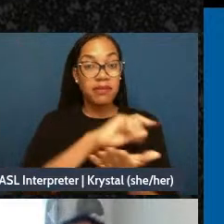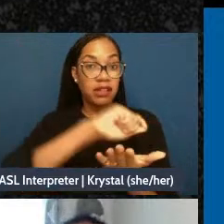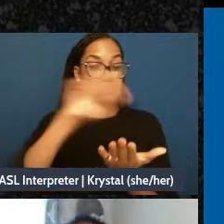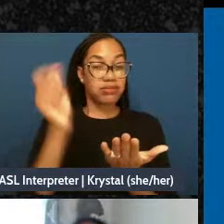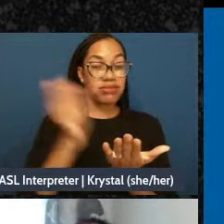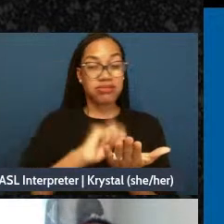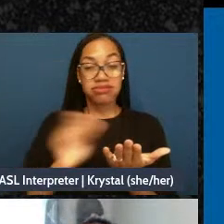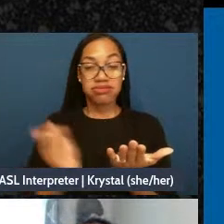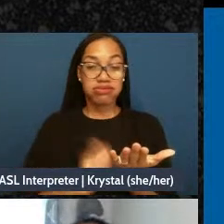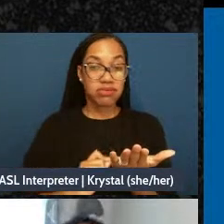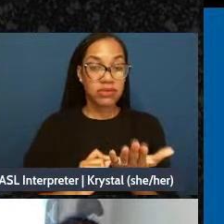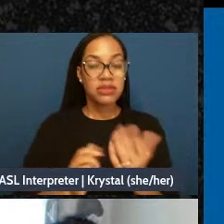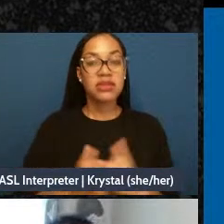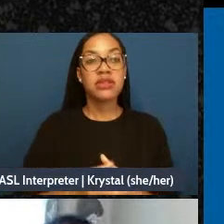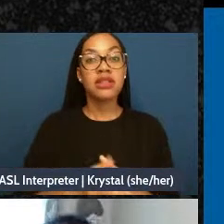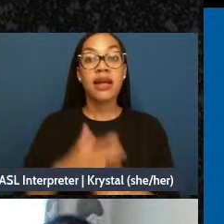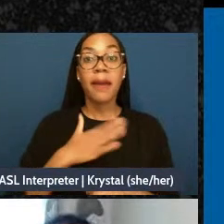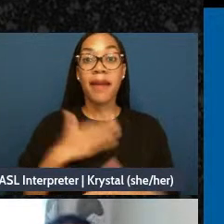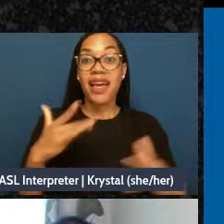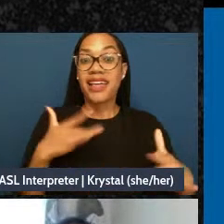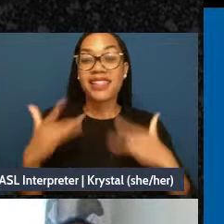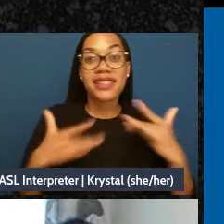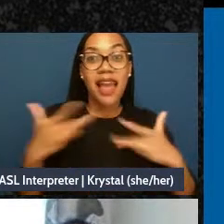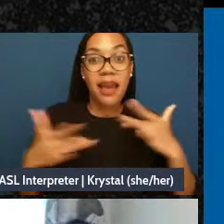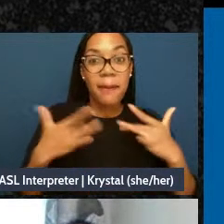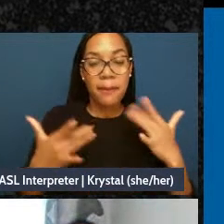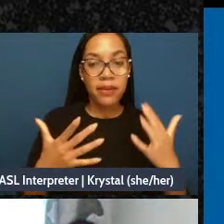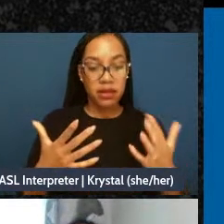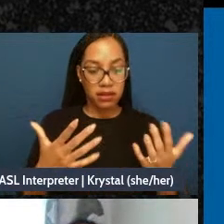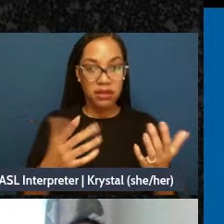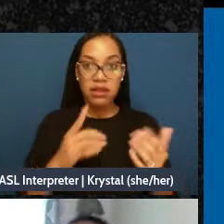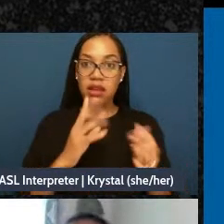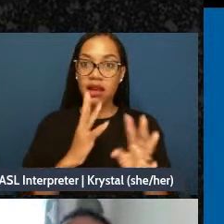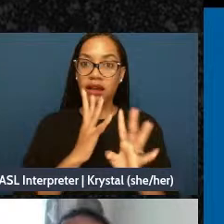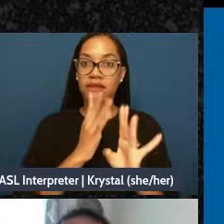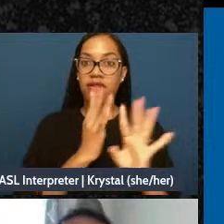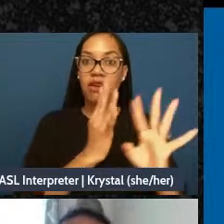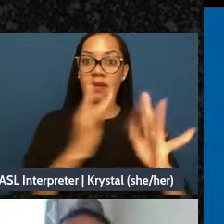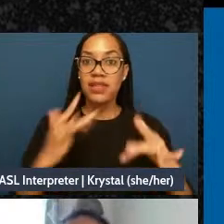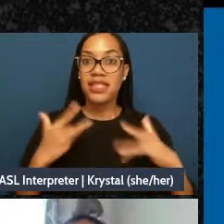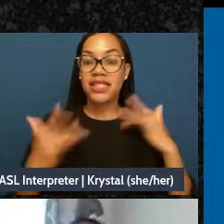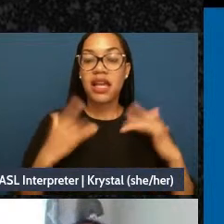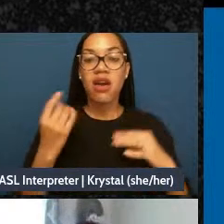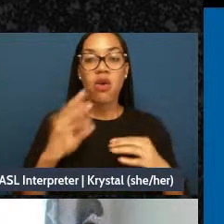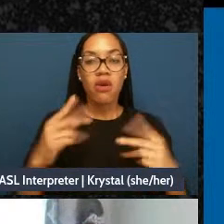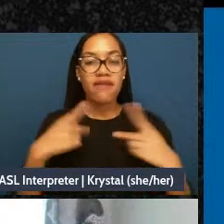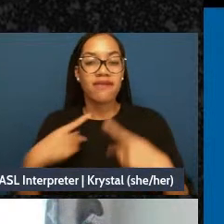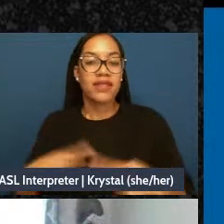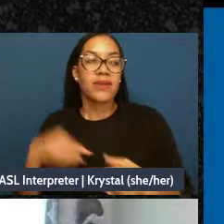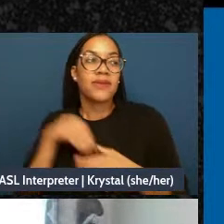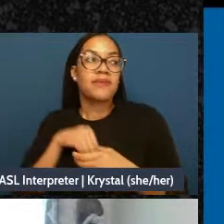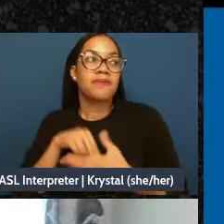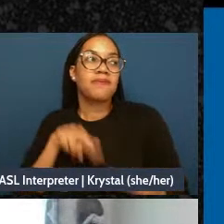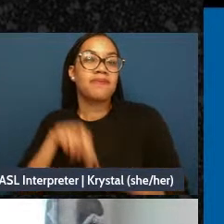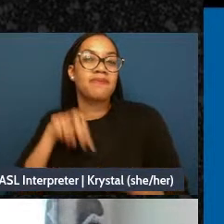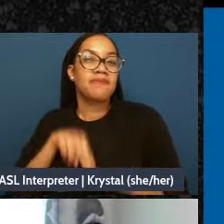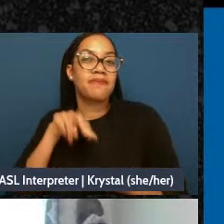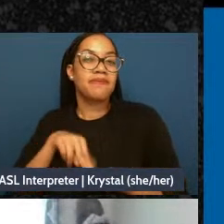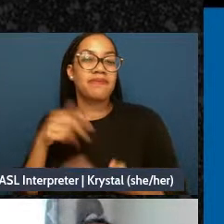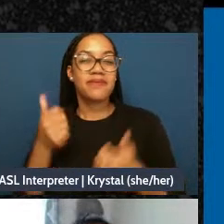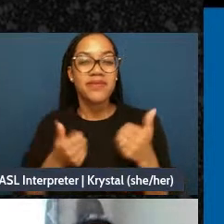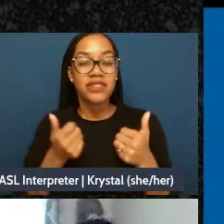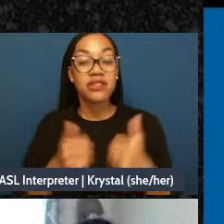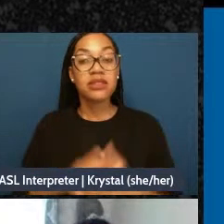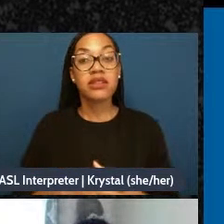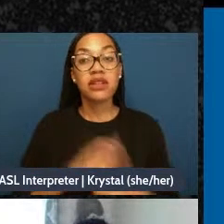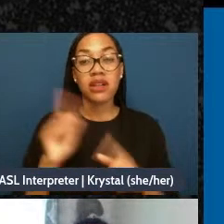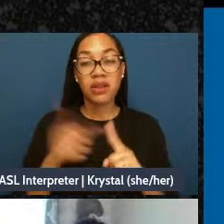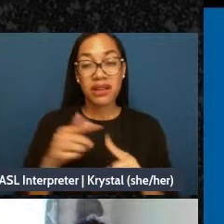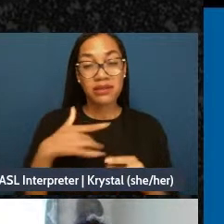Do I feel it physically? Do other people? Are they able to read when I am in my deepest despair, do